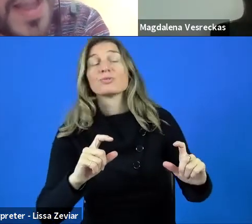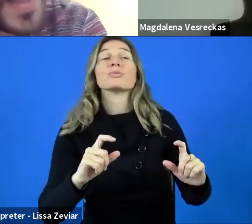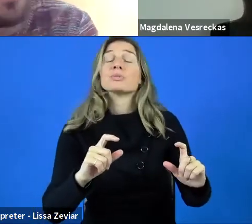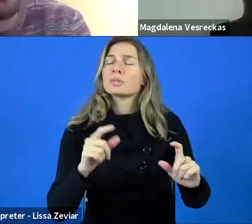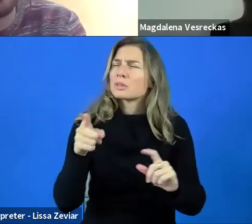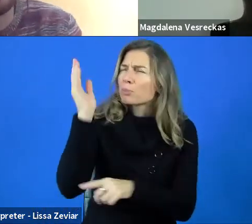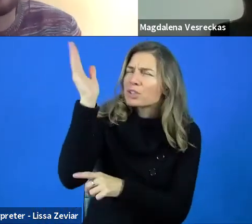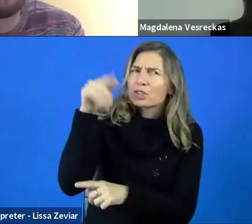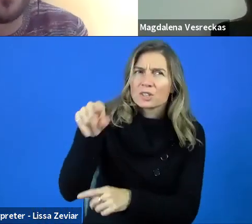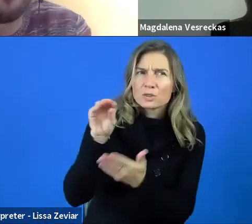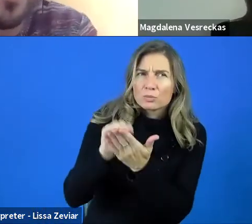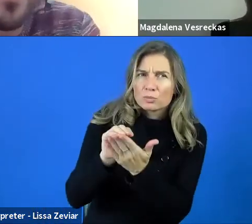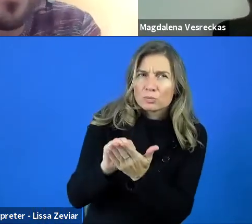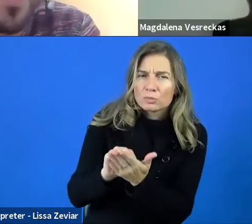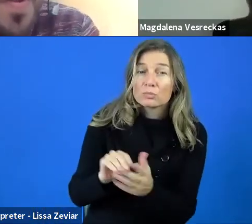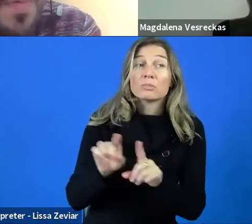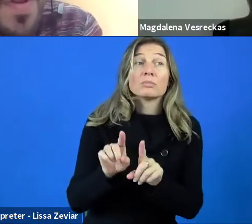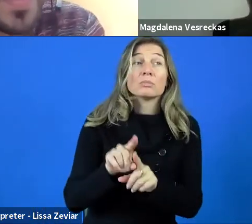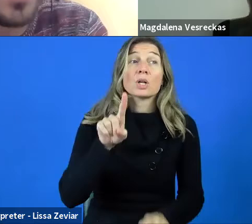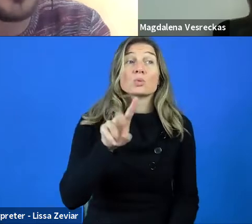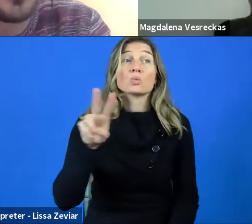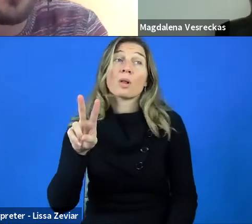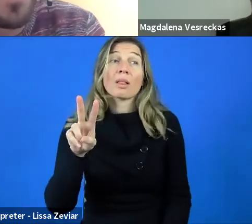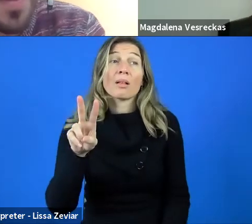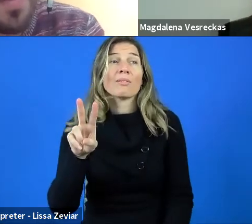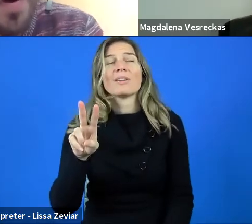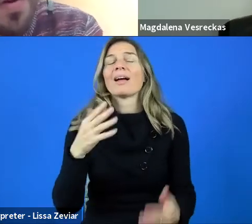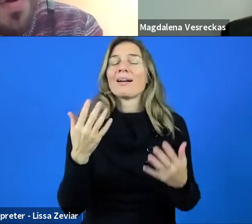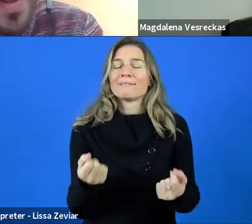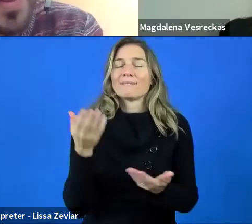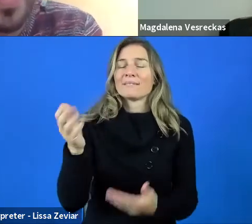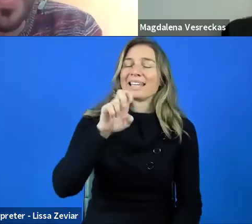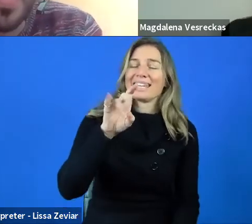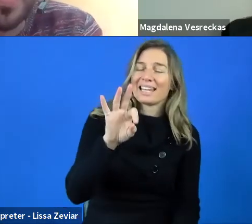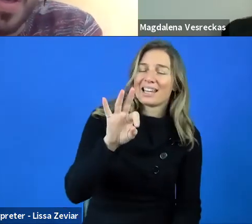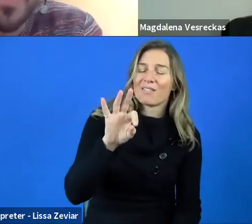After that, we’ll have the EDF-Oracle e-Accessibility Scholarship,